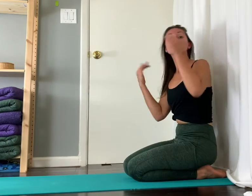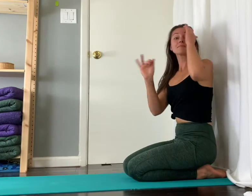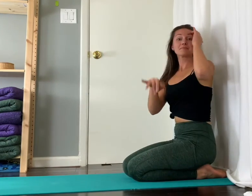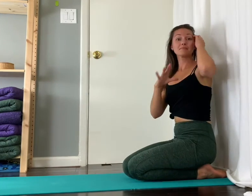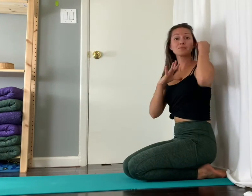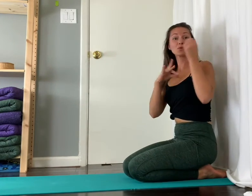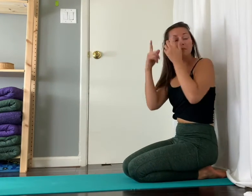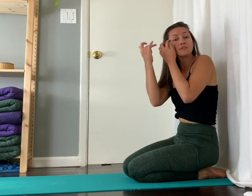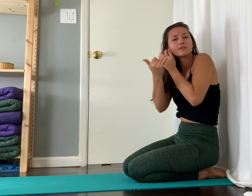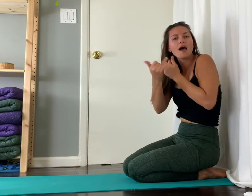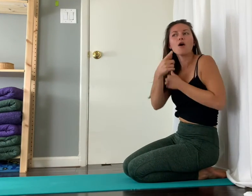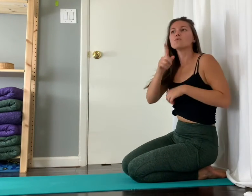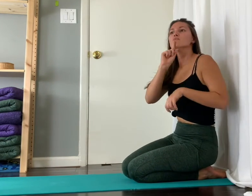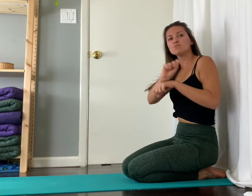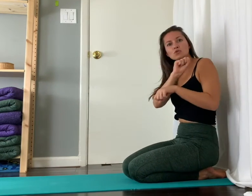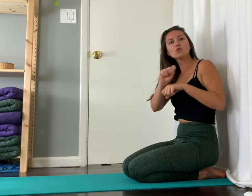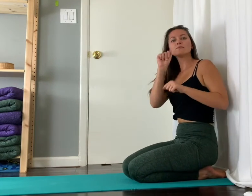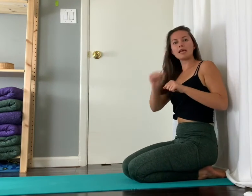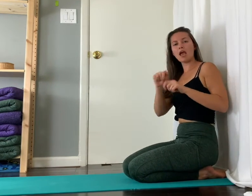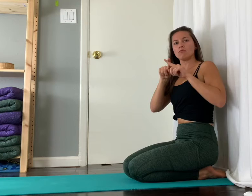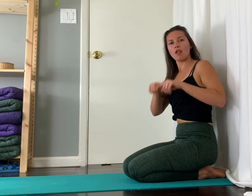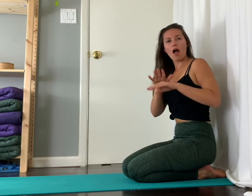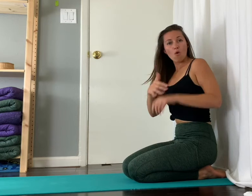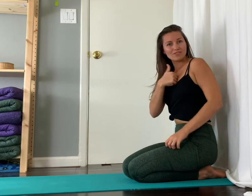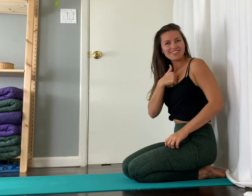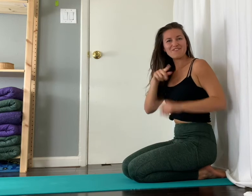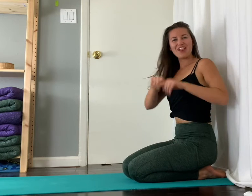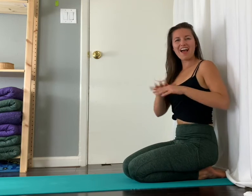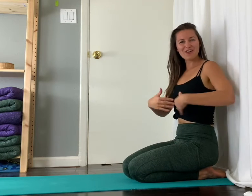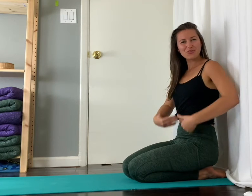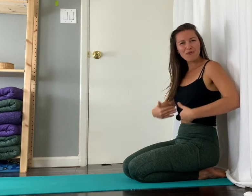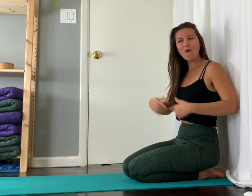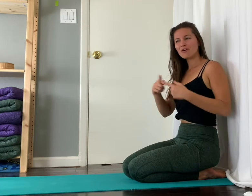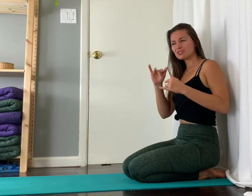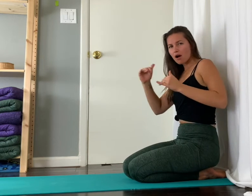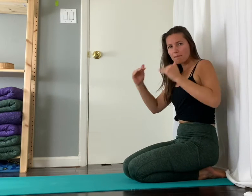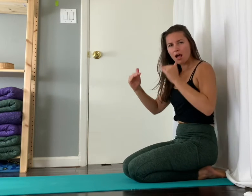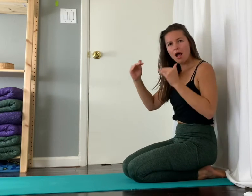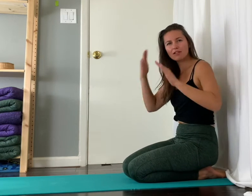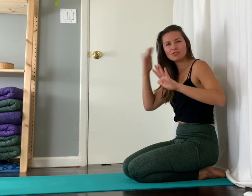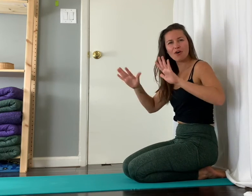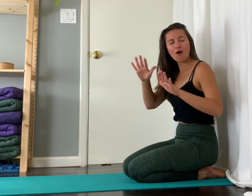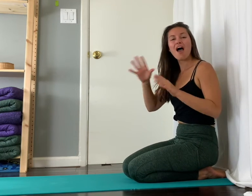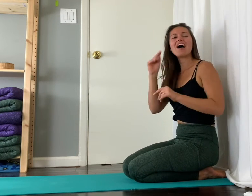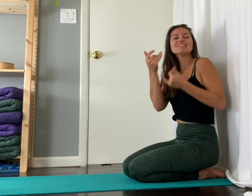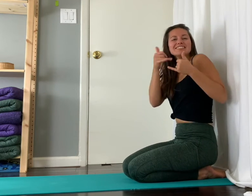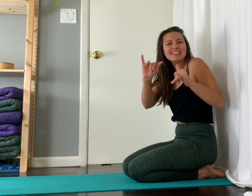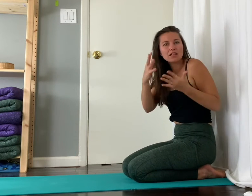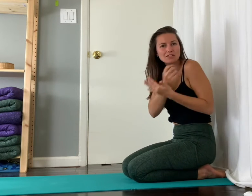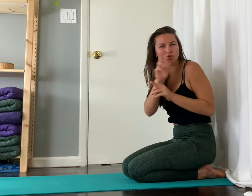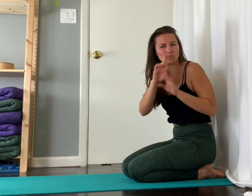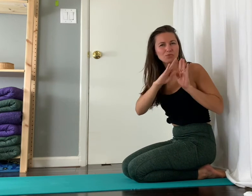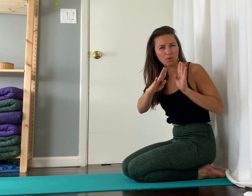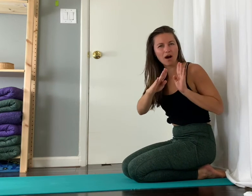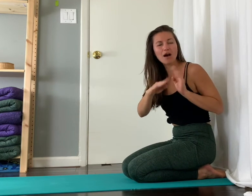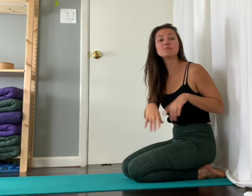This is so nice because you have to really rely on yourself and your core, figure out your balance, and still be able to use a wall for support.